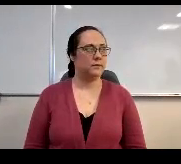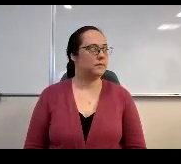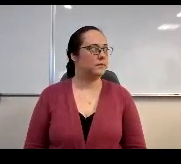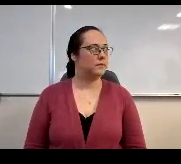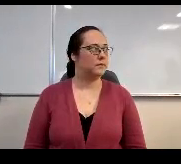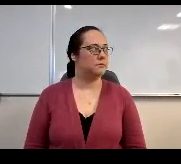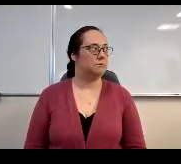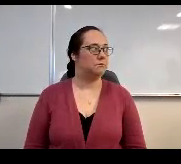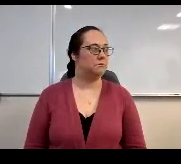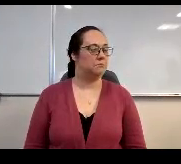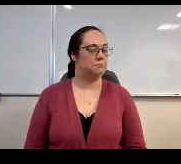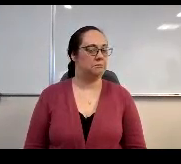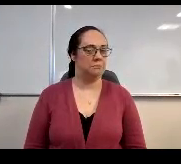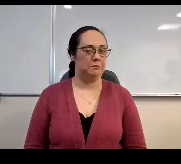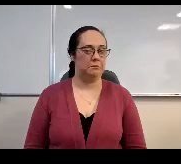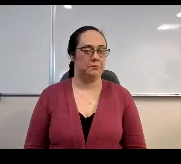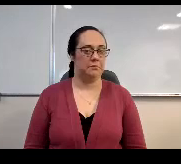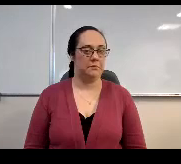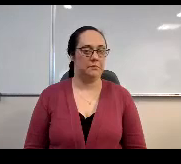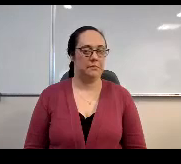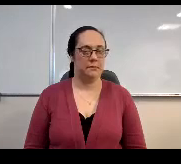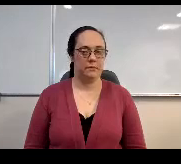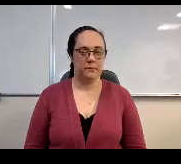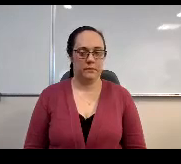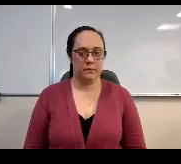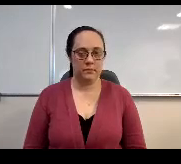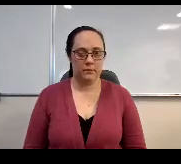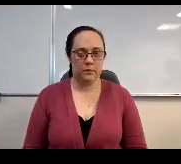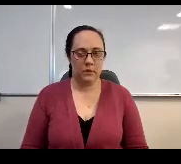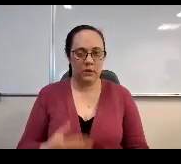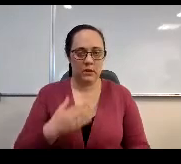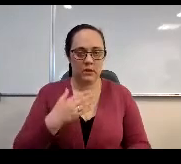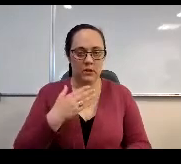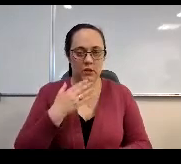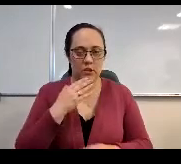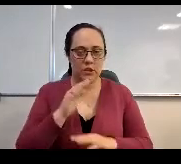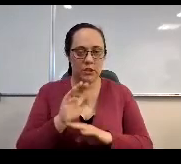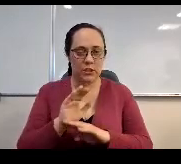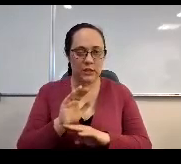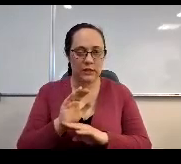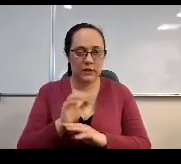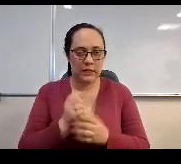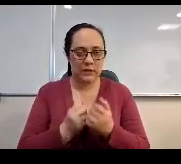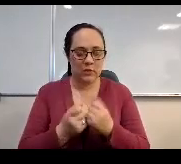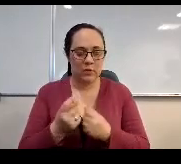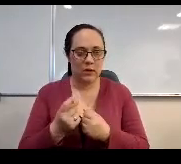Night. Situated here good evening everyone. Good evening. So you need to share